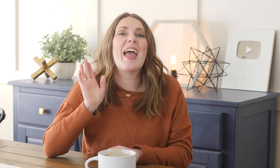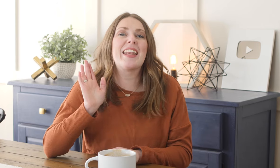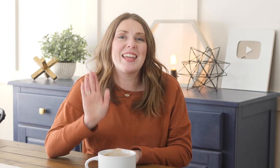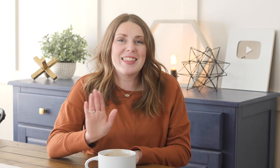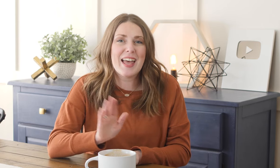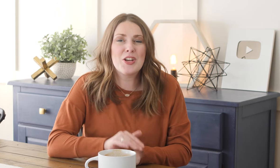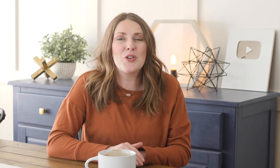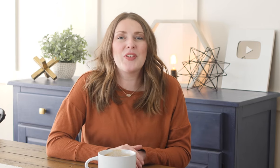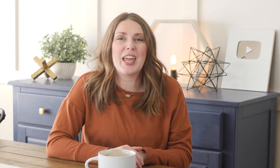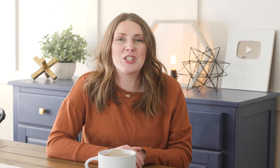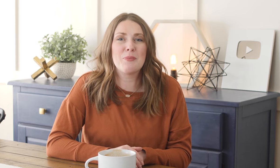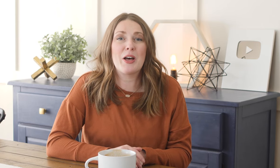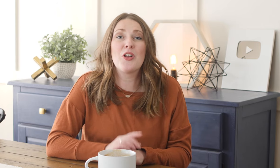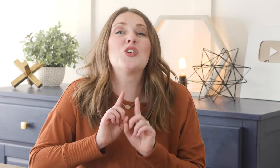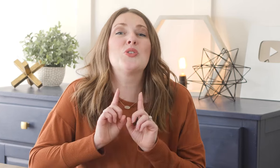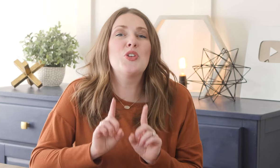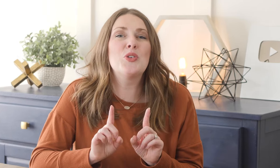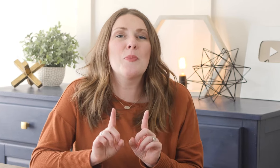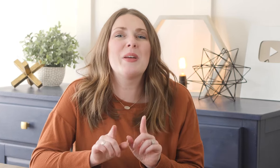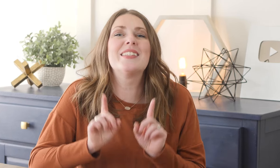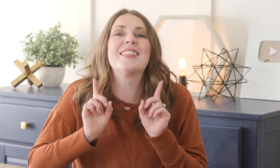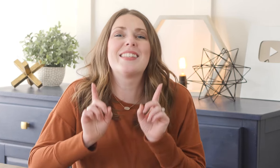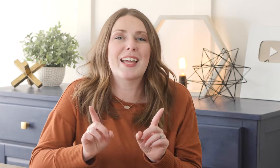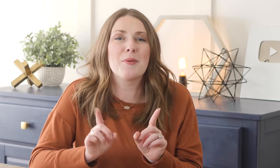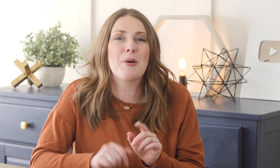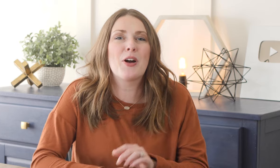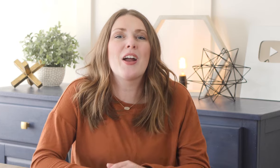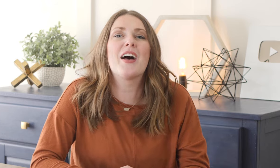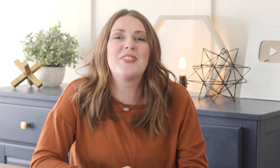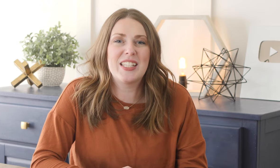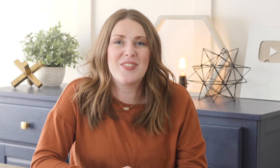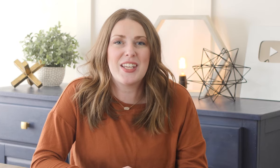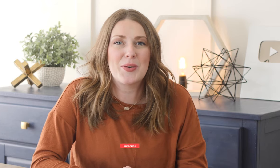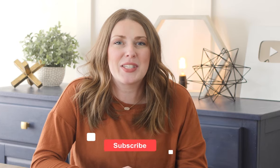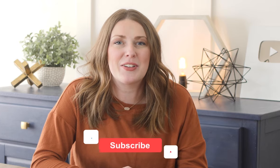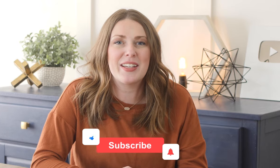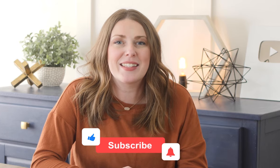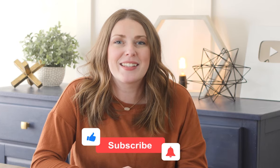and hit that notification bell, so you don't miss the second part of this video series.